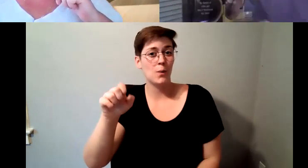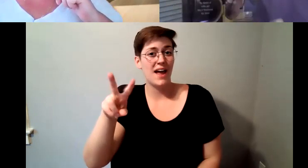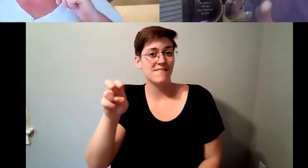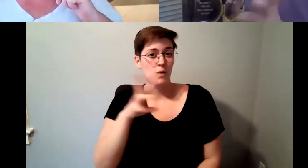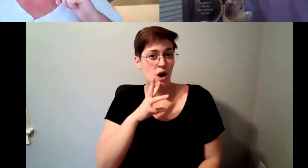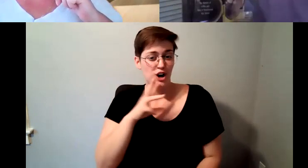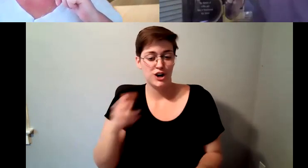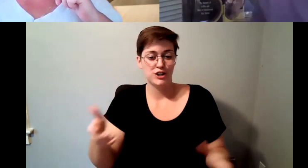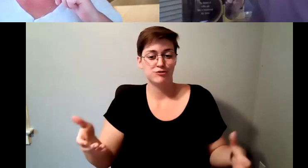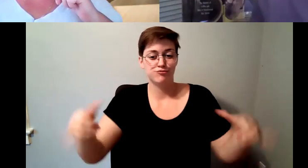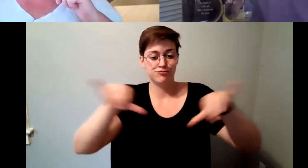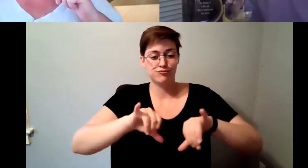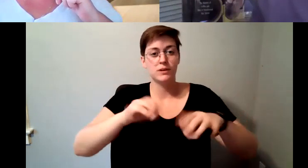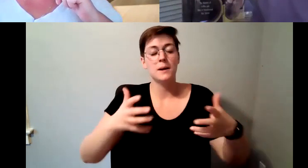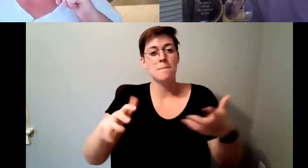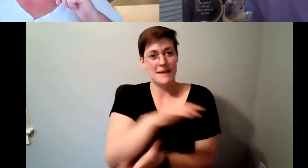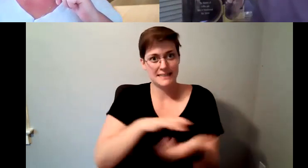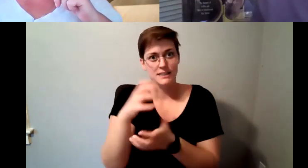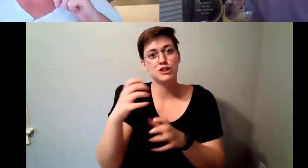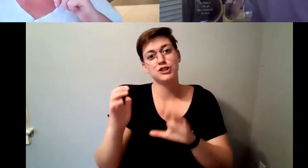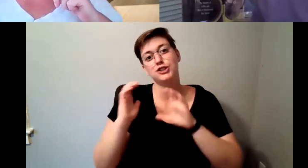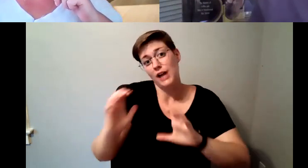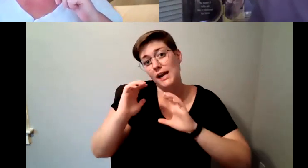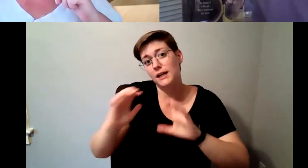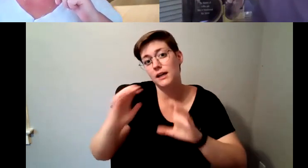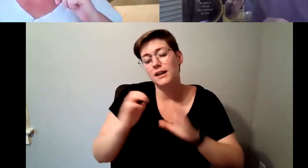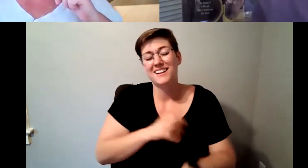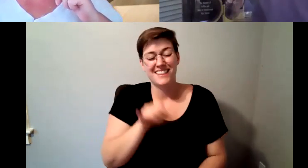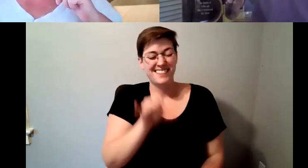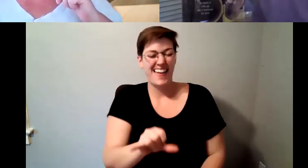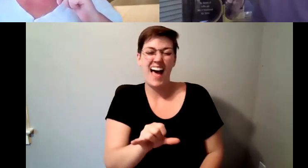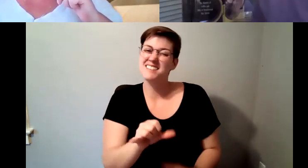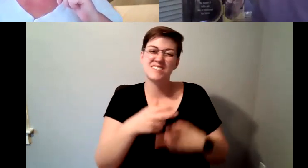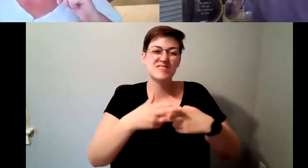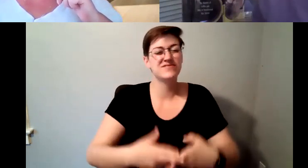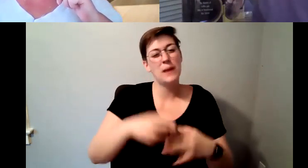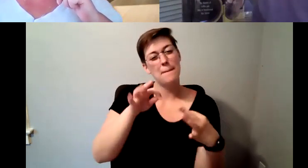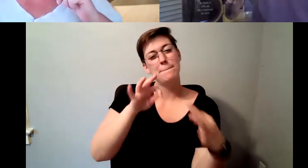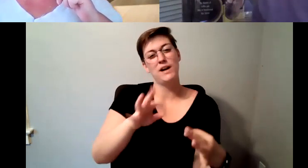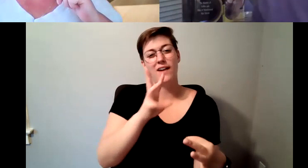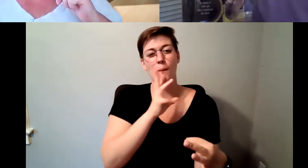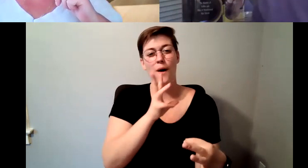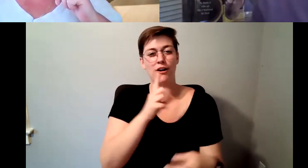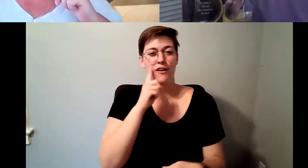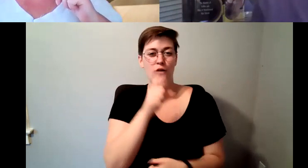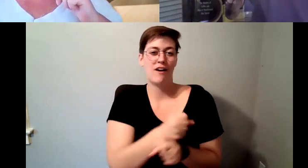you have exactly what coffee brewers believe is the perfect water for coffee. D. Major Cohen: Okay I've used it.